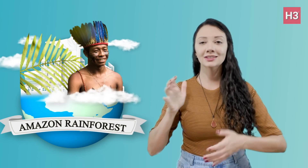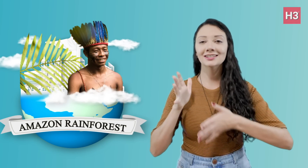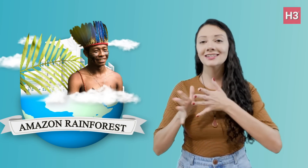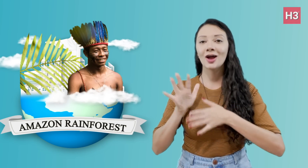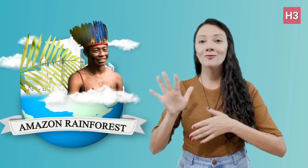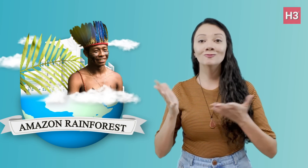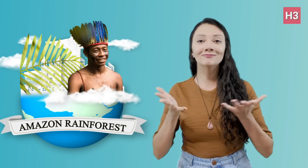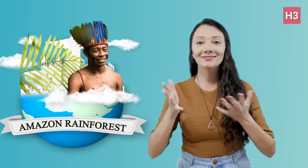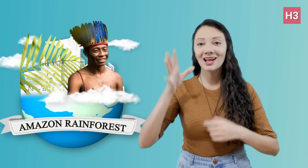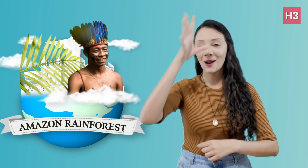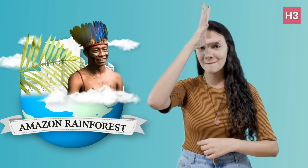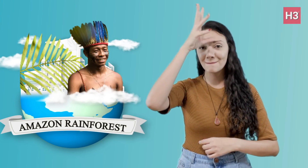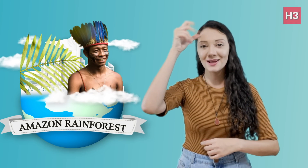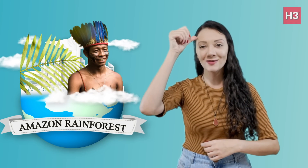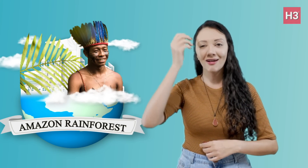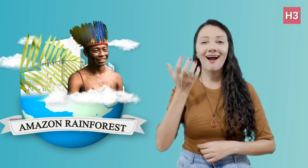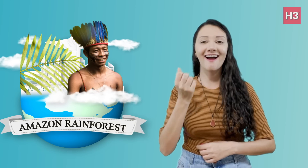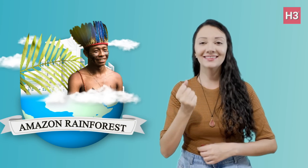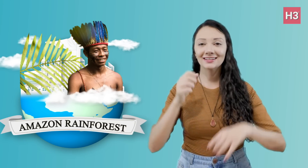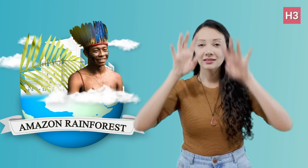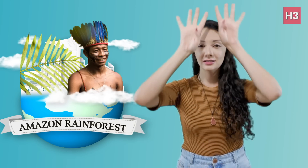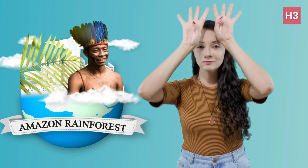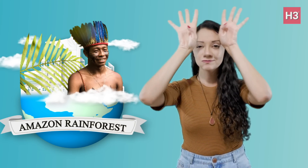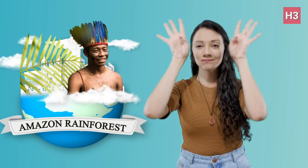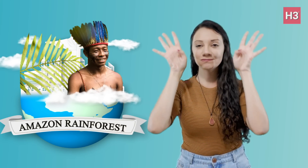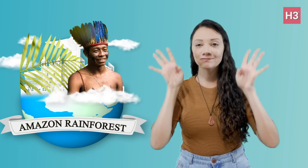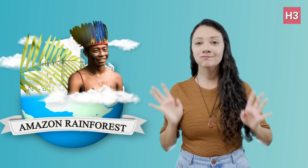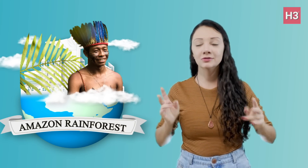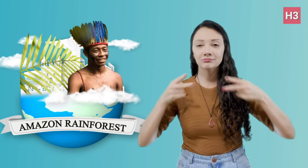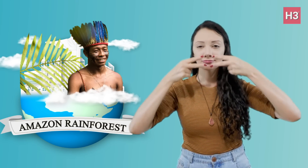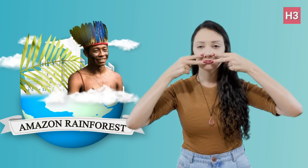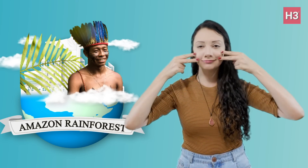the sign for it is: